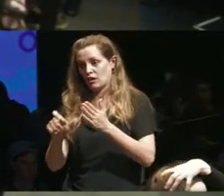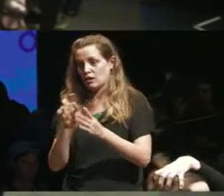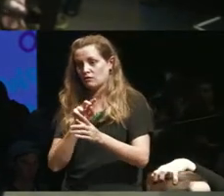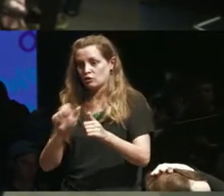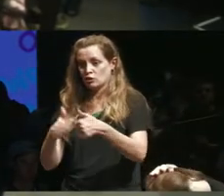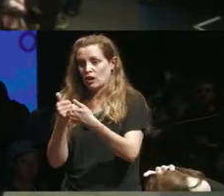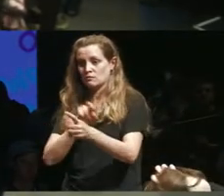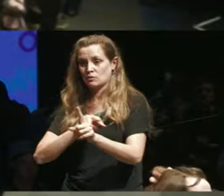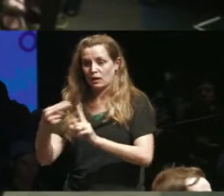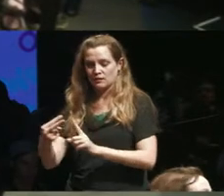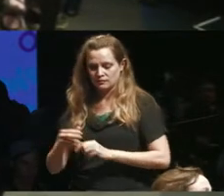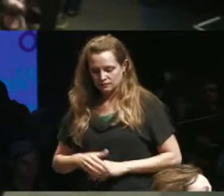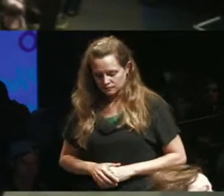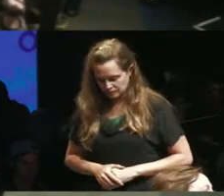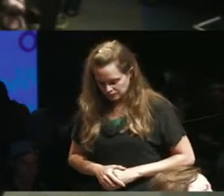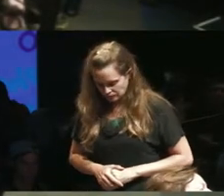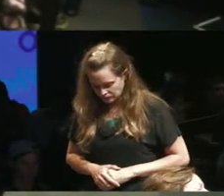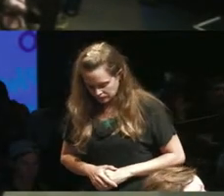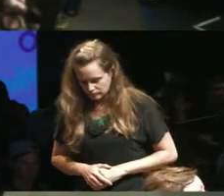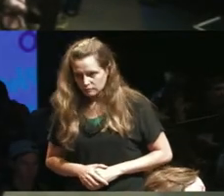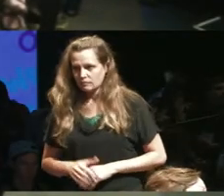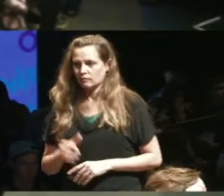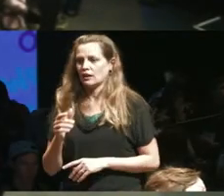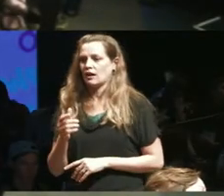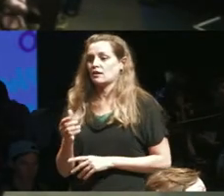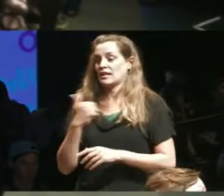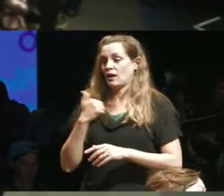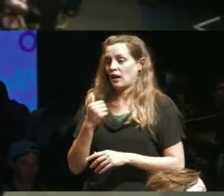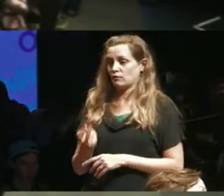Canada it seems that we have two governing narratives when it comes to